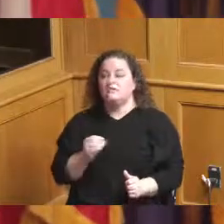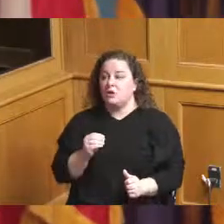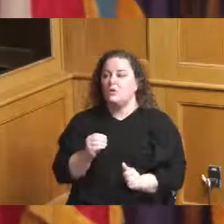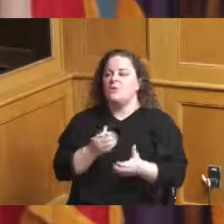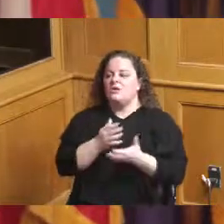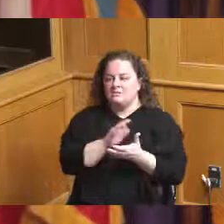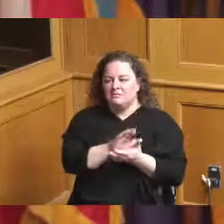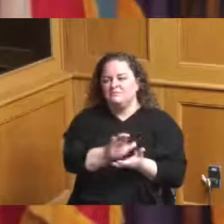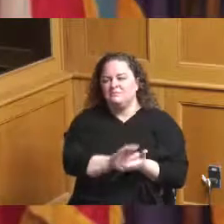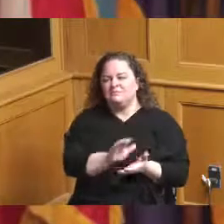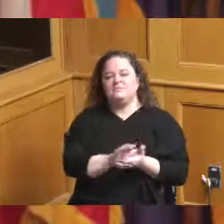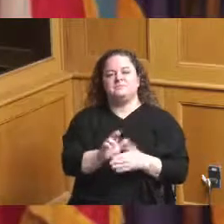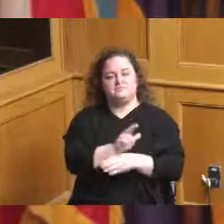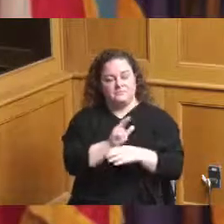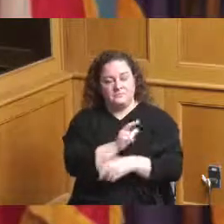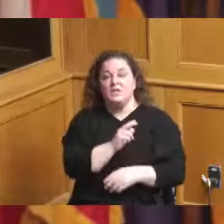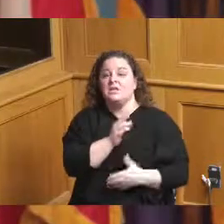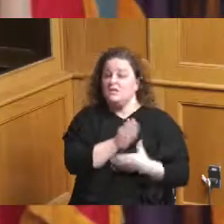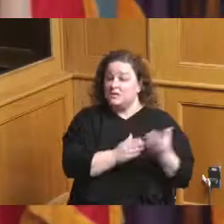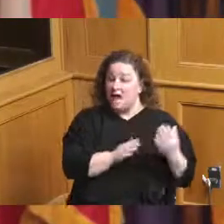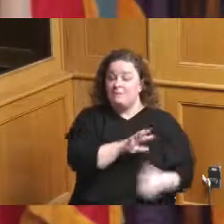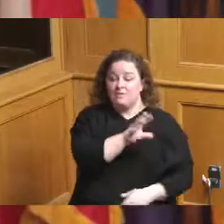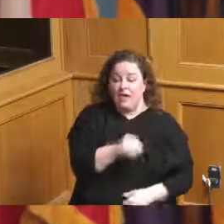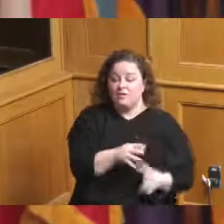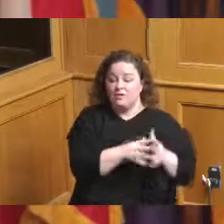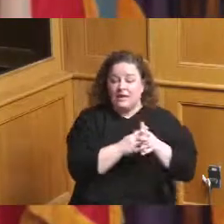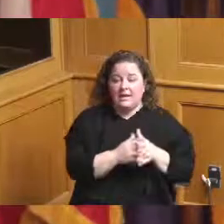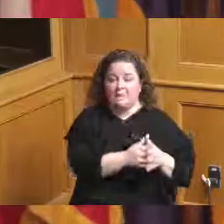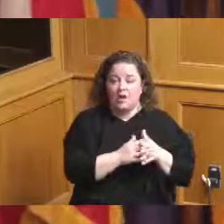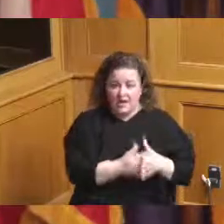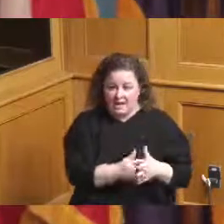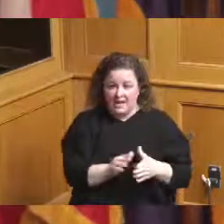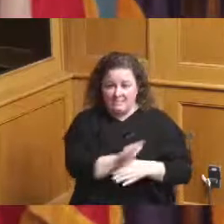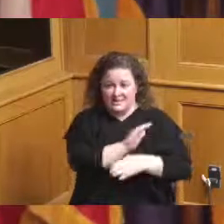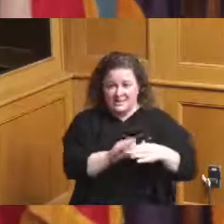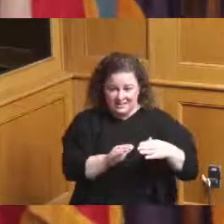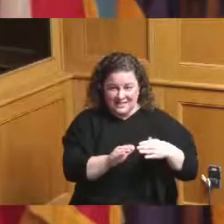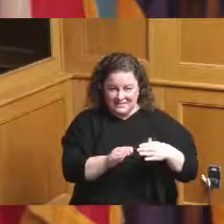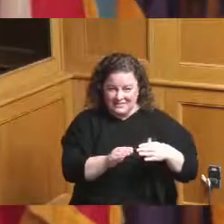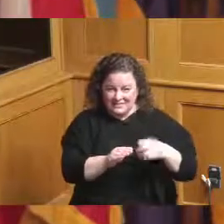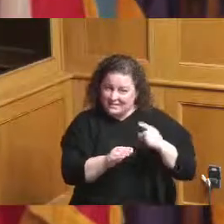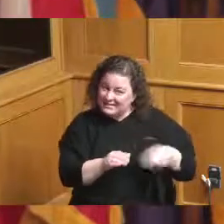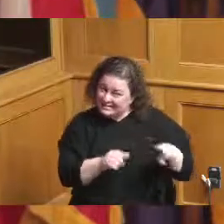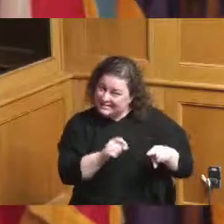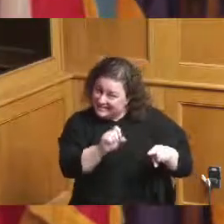but these businesses are just renting if you were to get a different job or Steve Lieber who